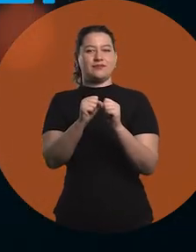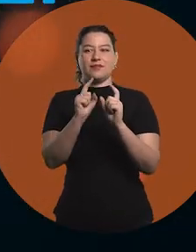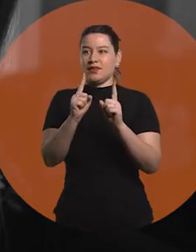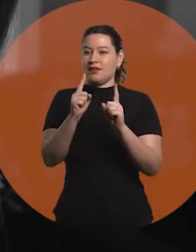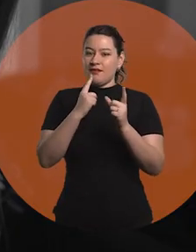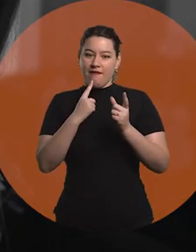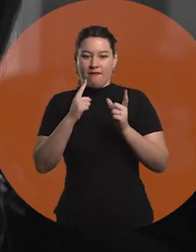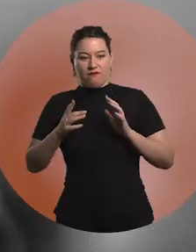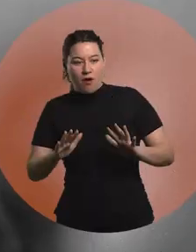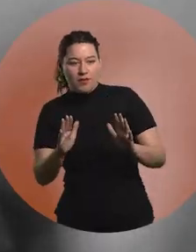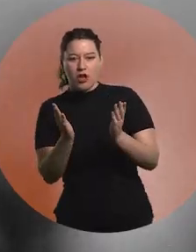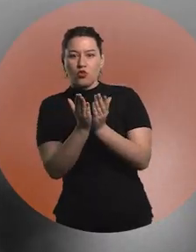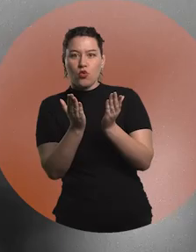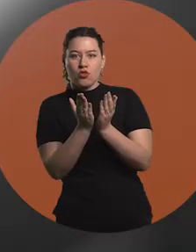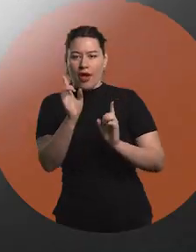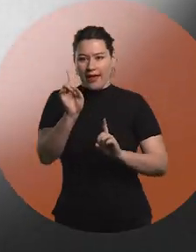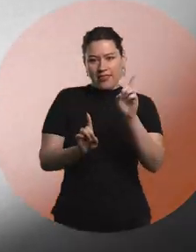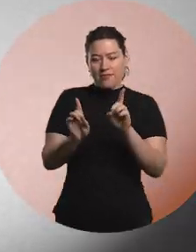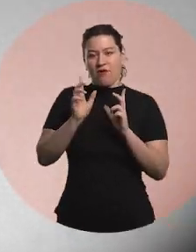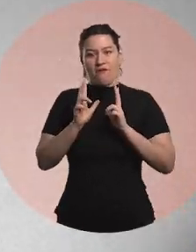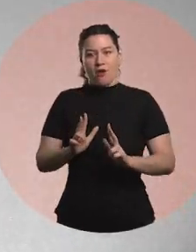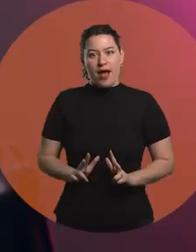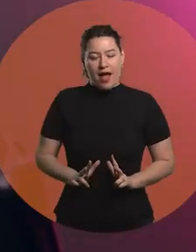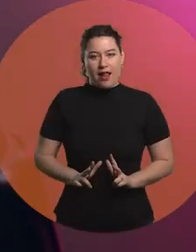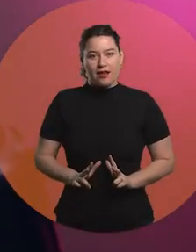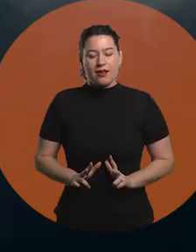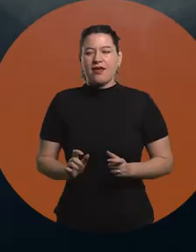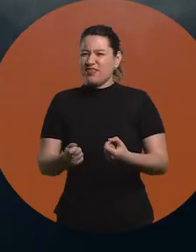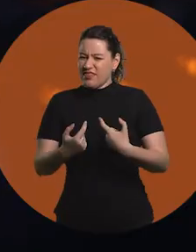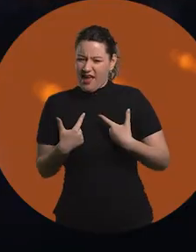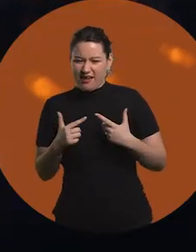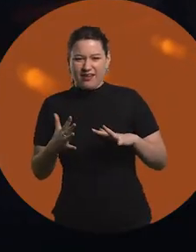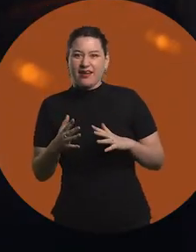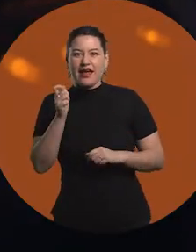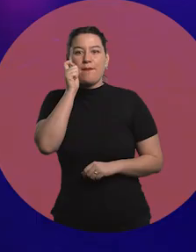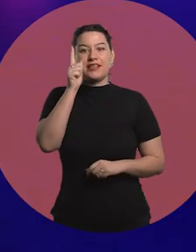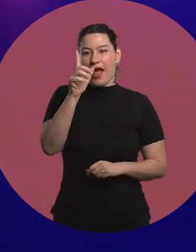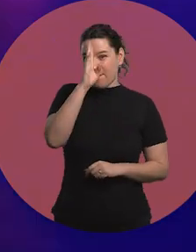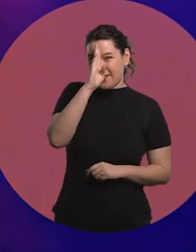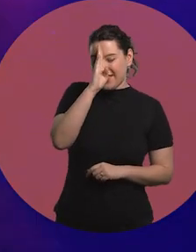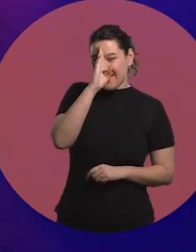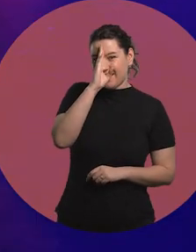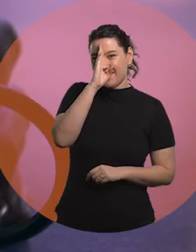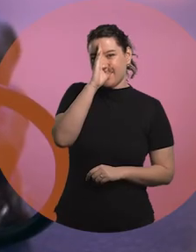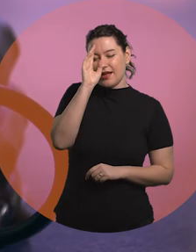What formal academic training gives you, above all, is the ability to learn, the ability